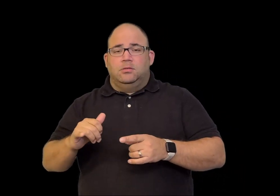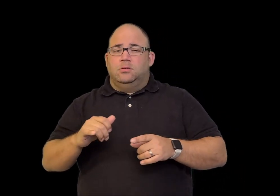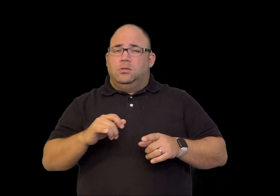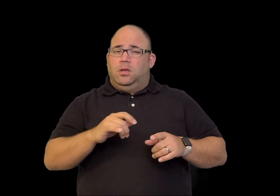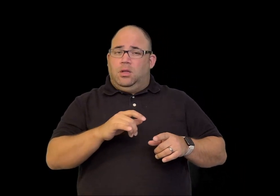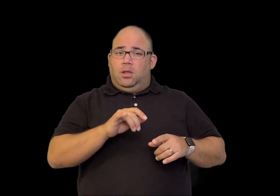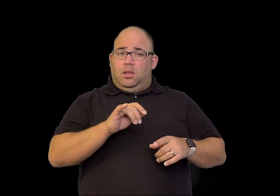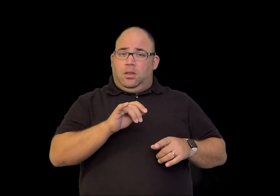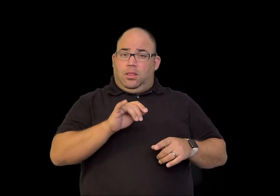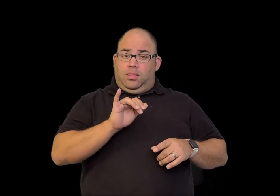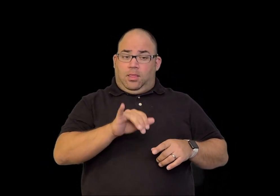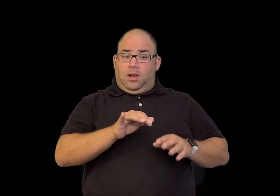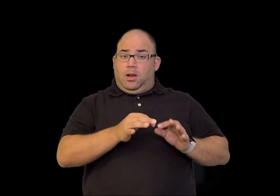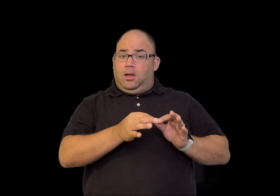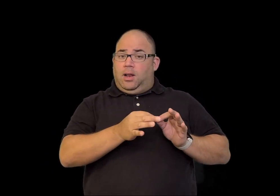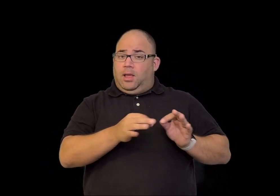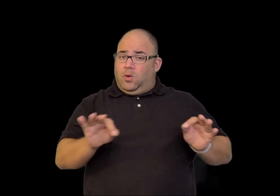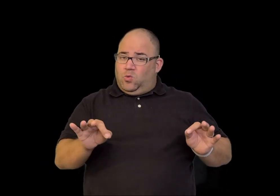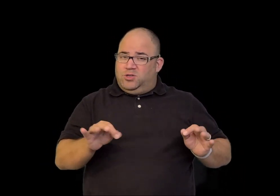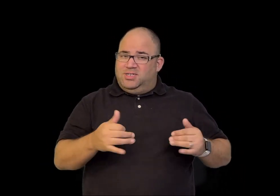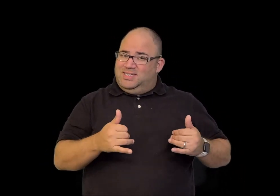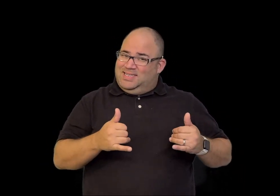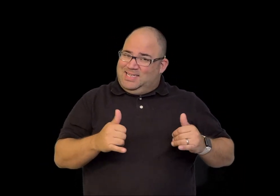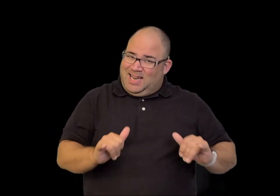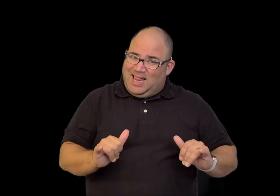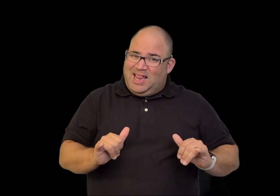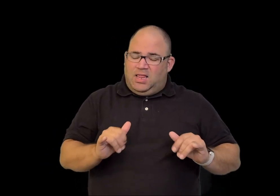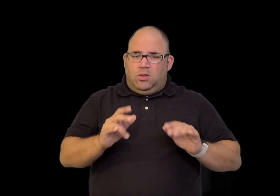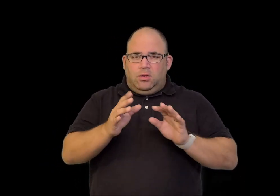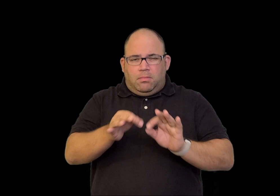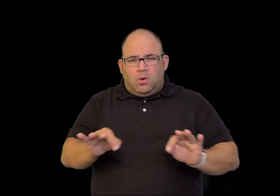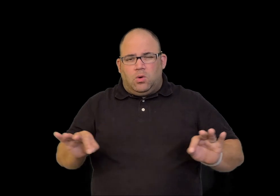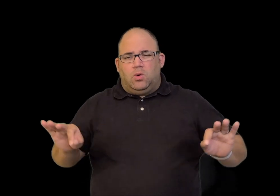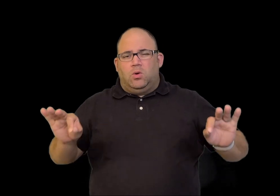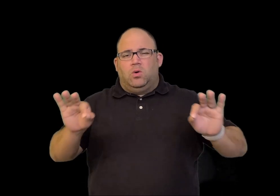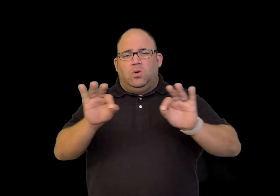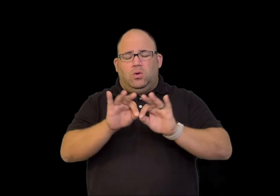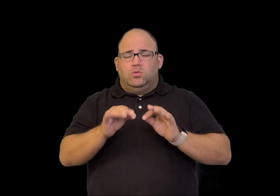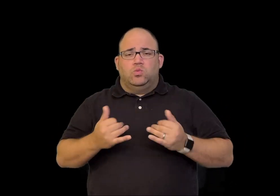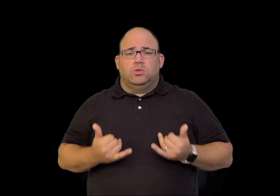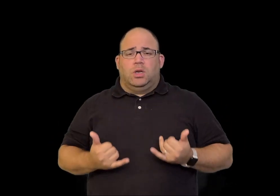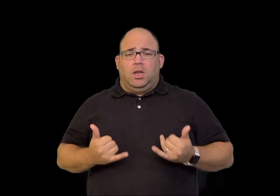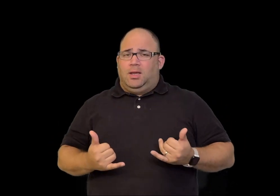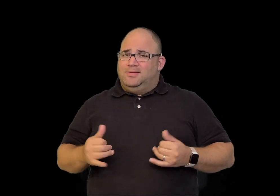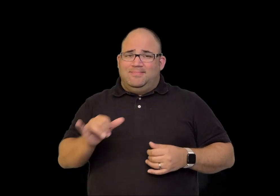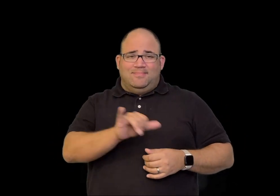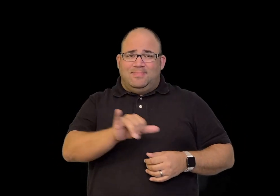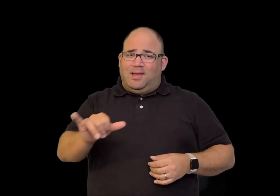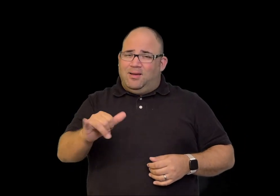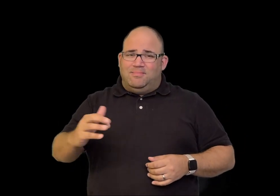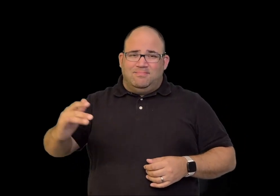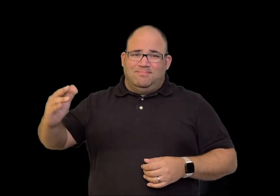The school and language is just as important today,